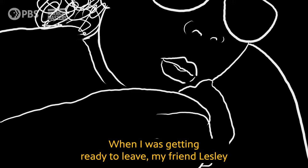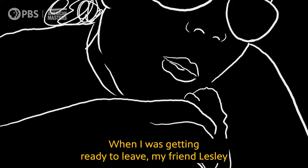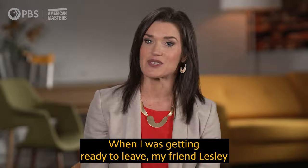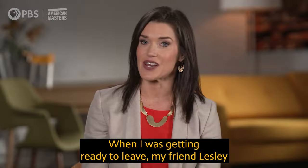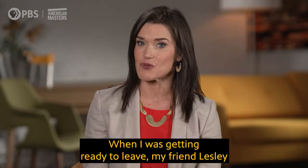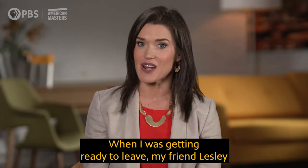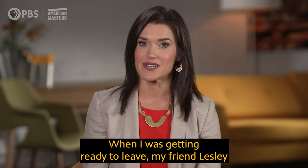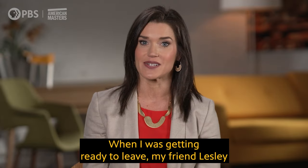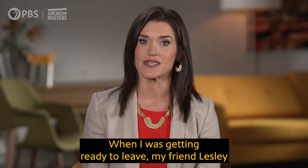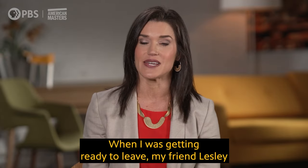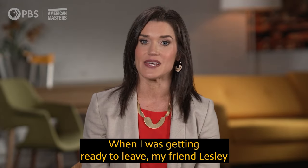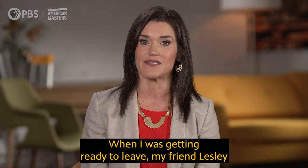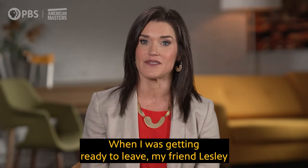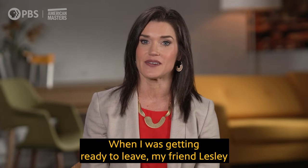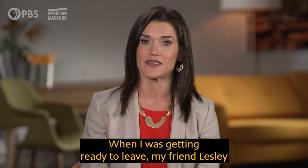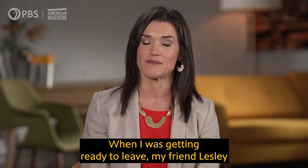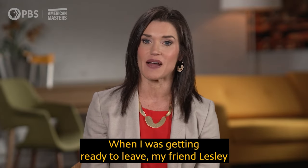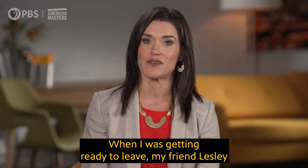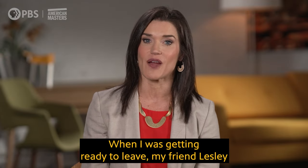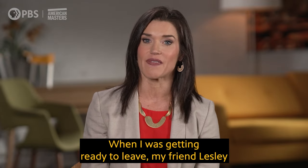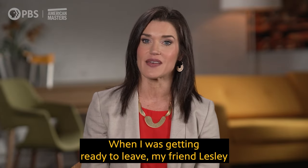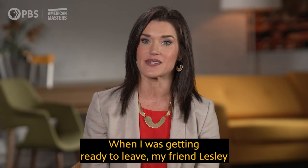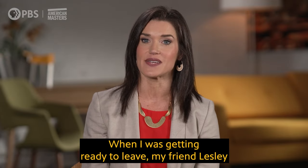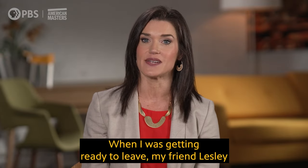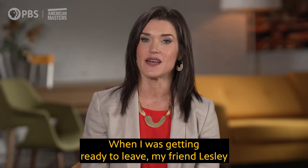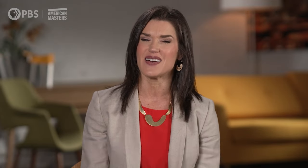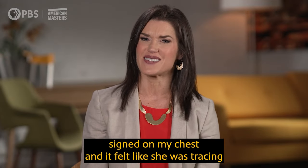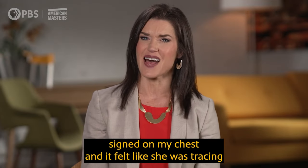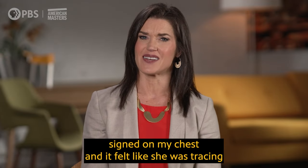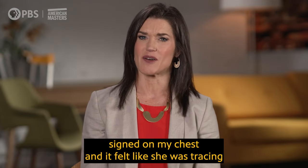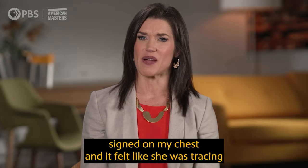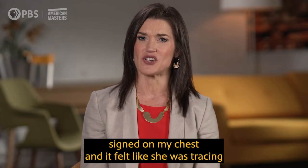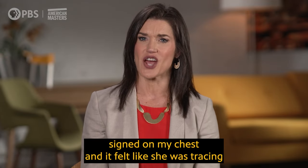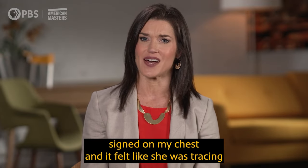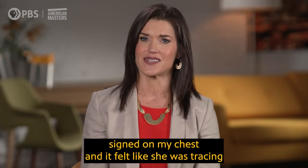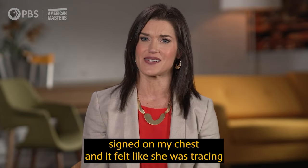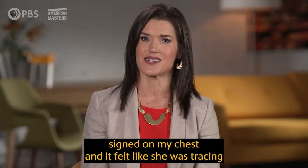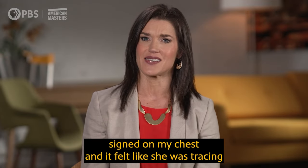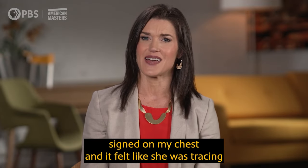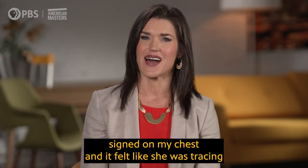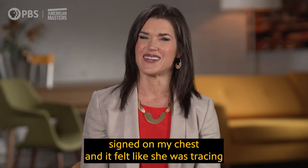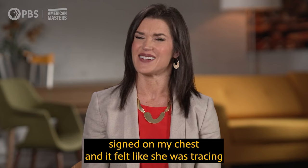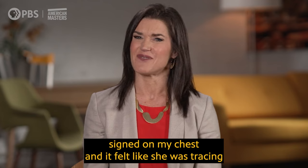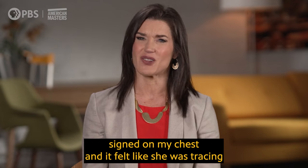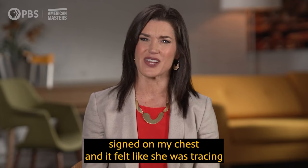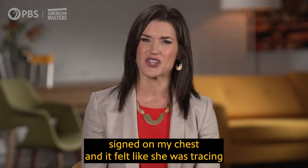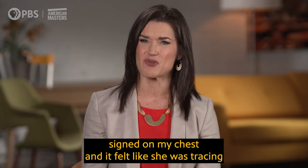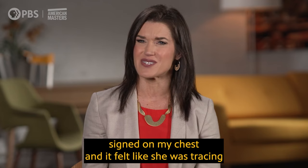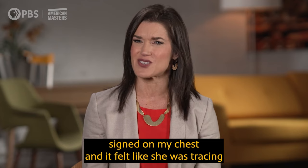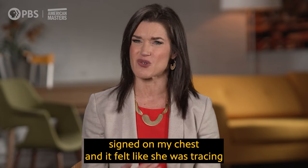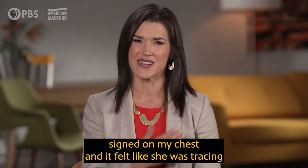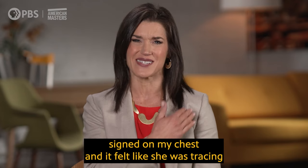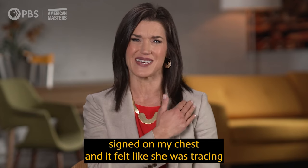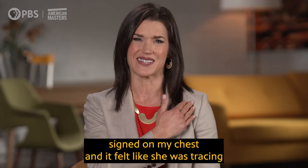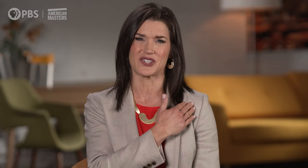When I was getting ready to leave, my friend Lesley signed on my chest and it felt like she was tracing